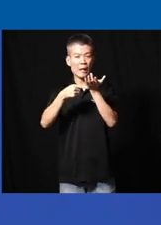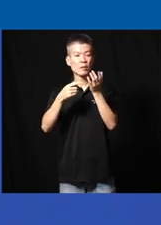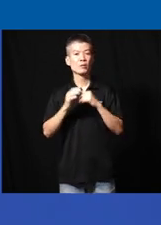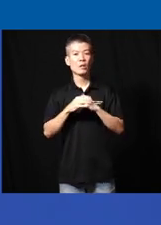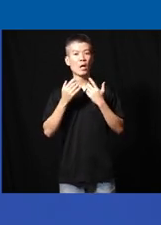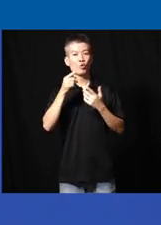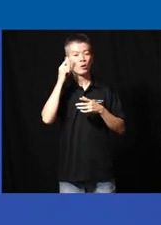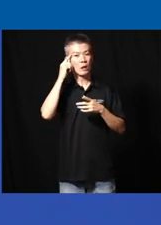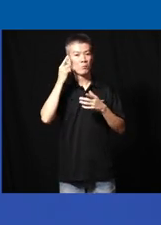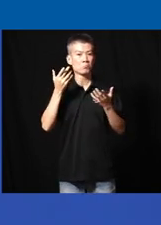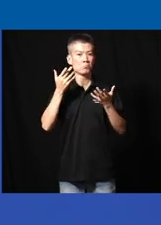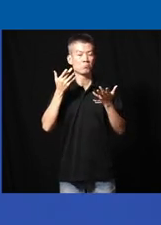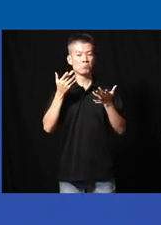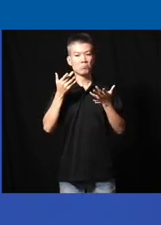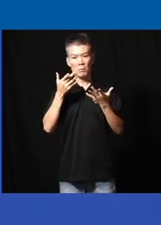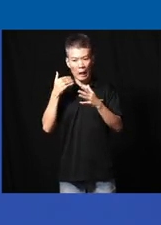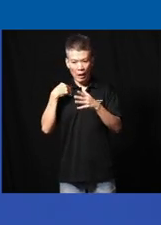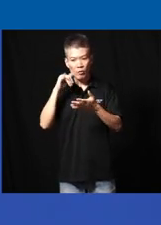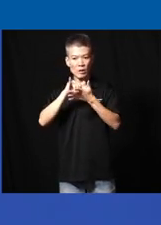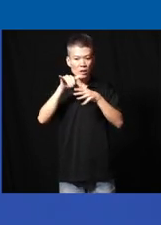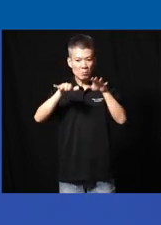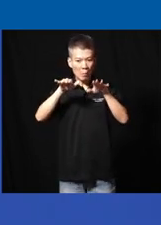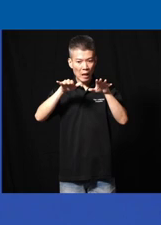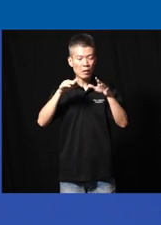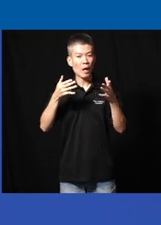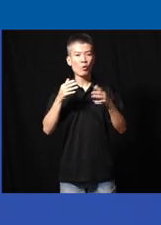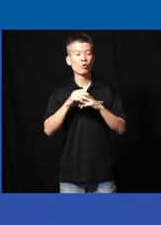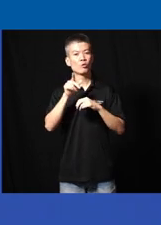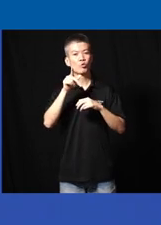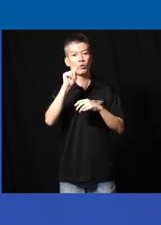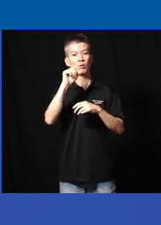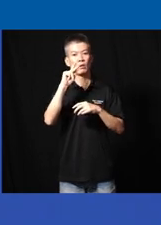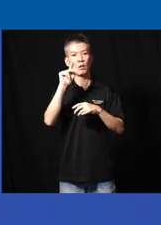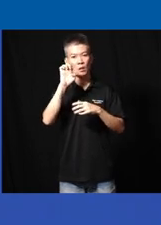do you think of striking this balance and and how do you tackle this Challenge on your own